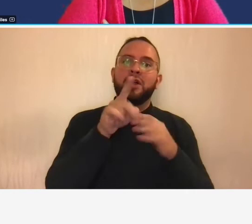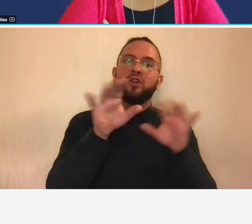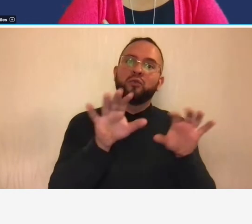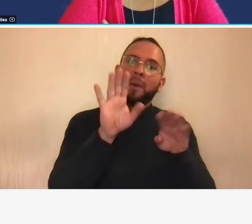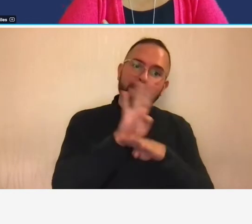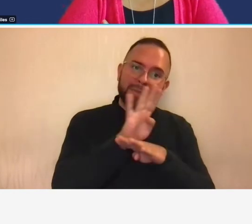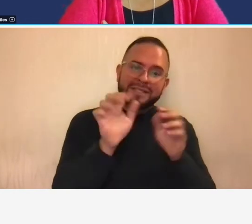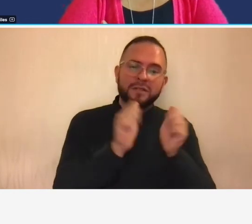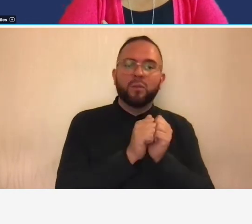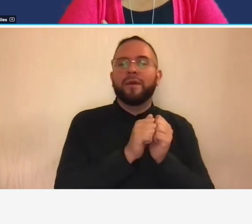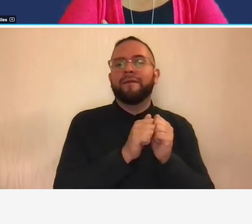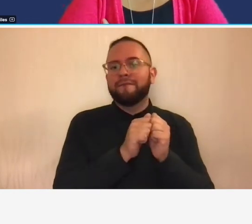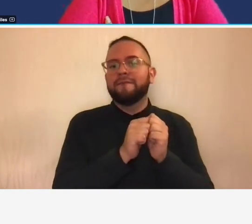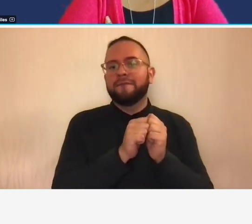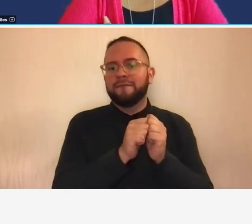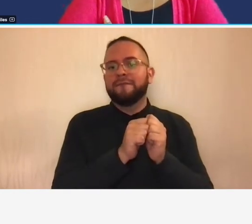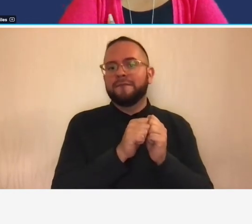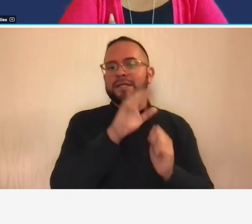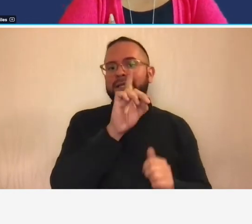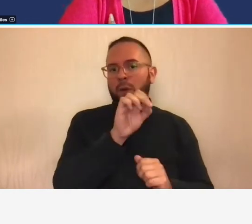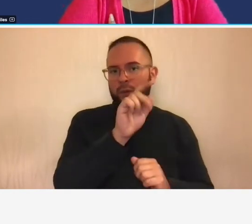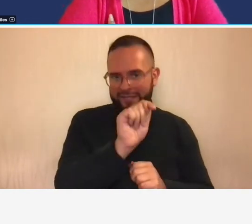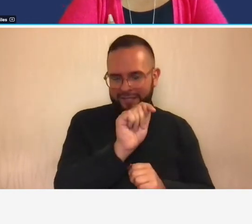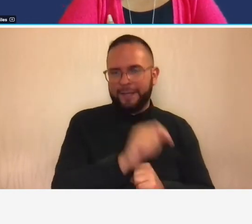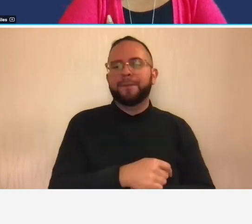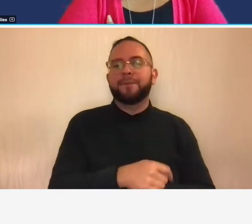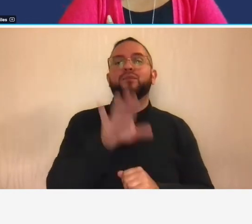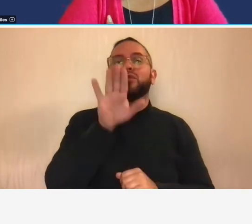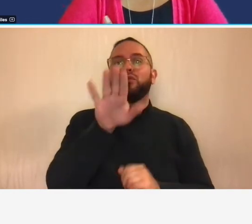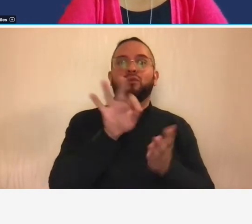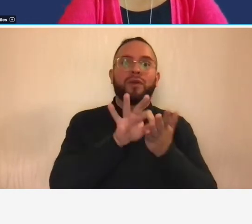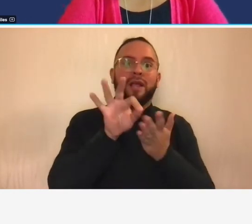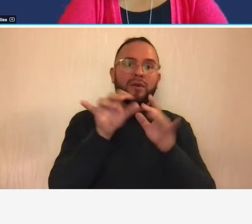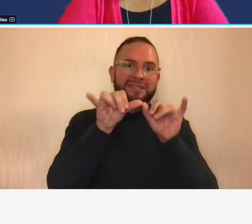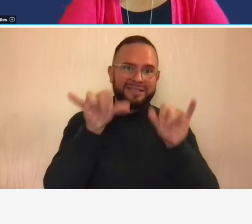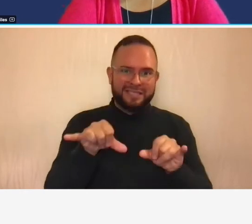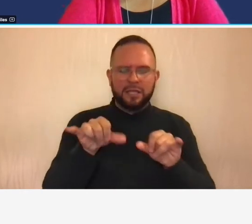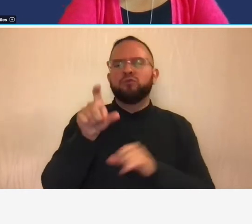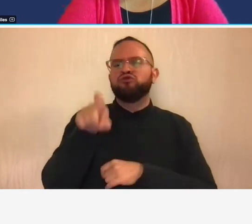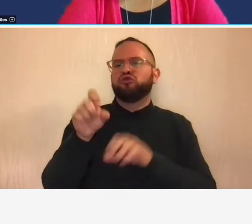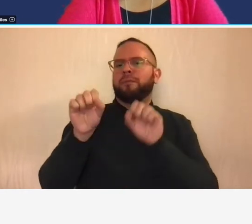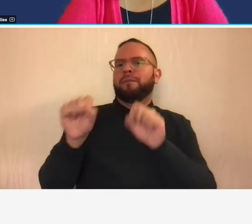accounting system should be able to produce accurate monthly reports with some businesses they